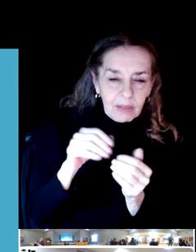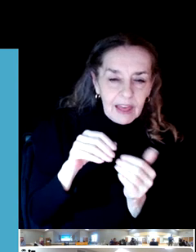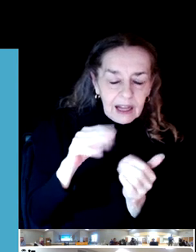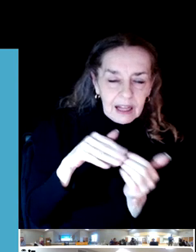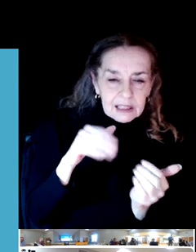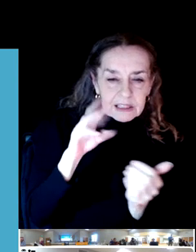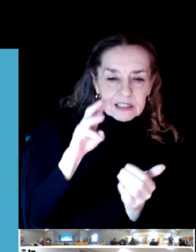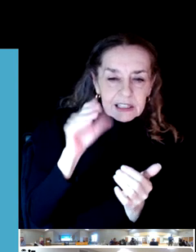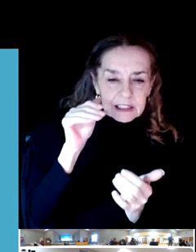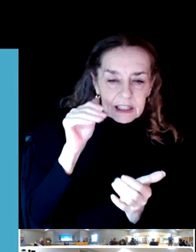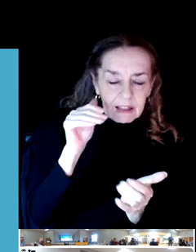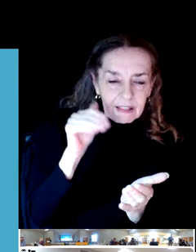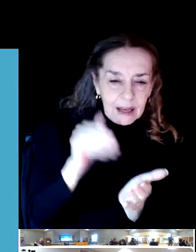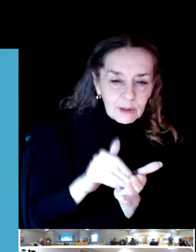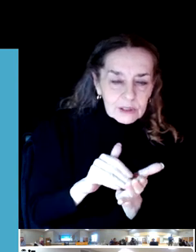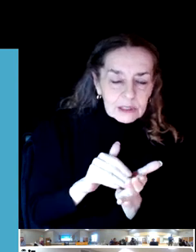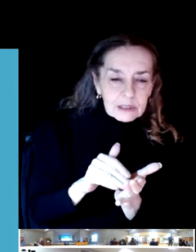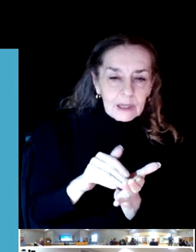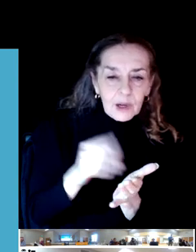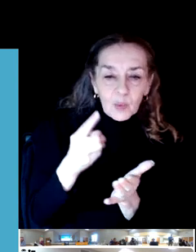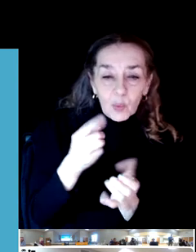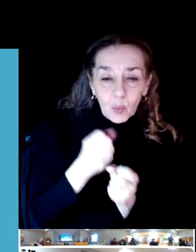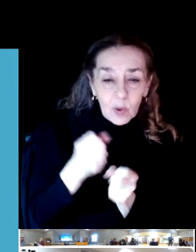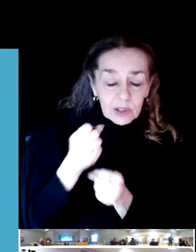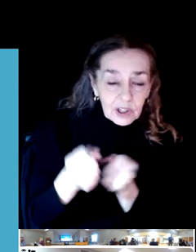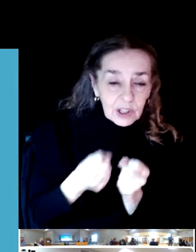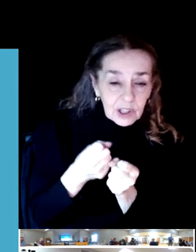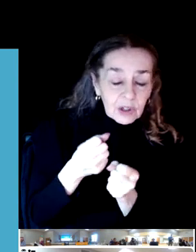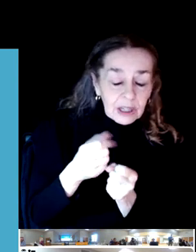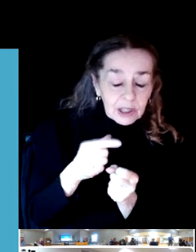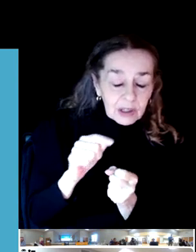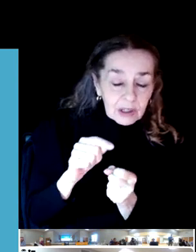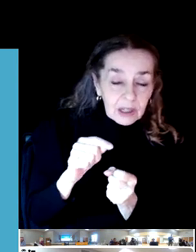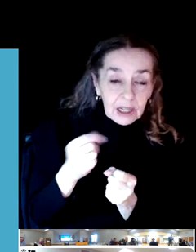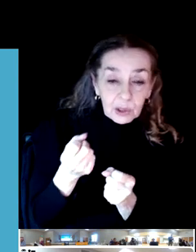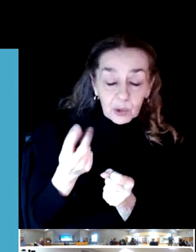to 7737 which is 12% growth in one year.